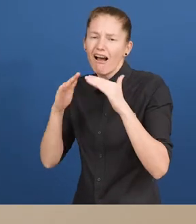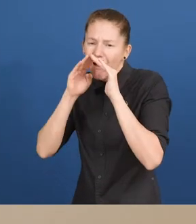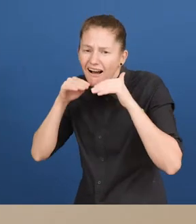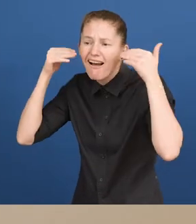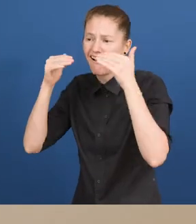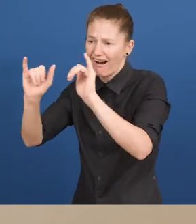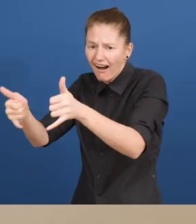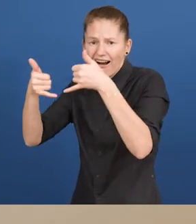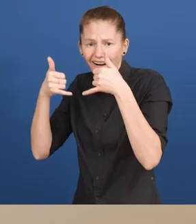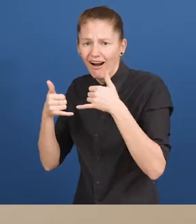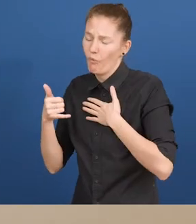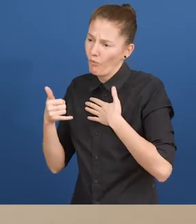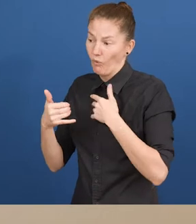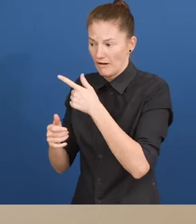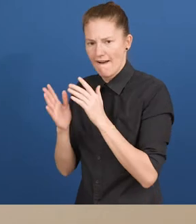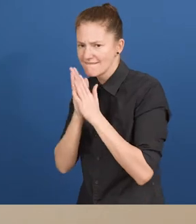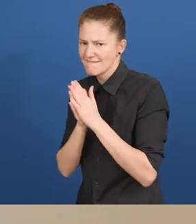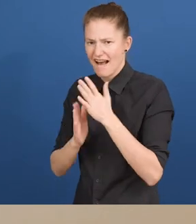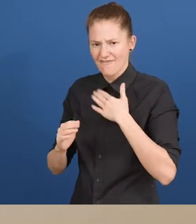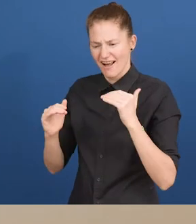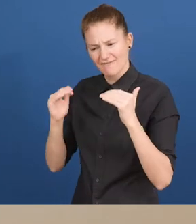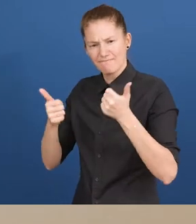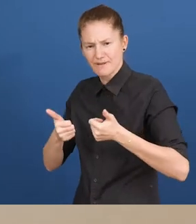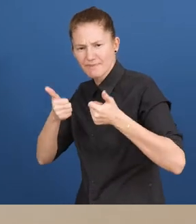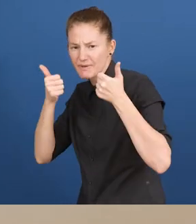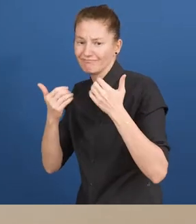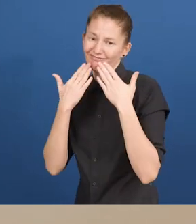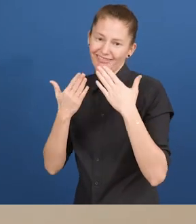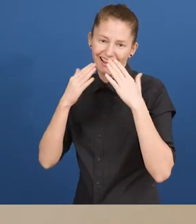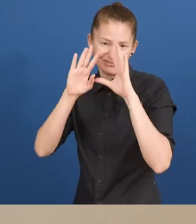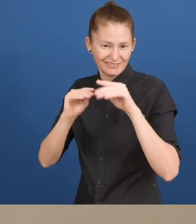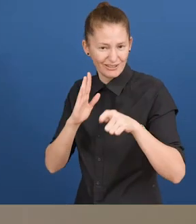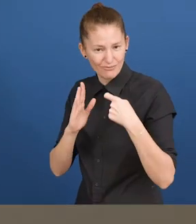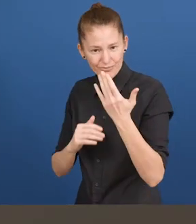us to aim higher and better. Thank you Zero Project!”